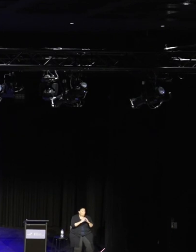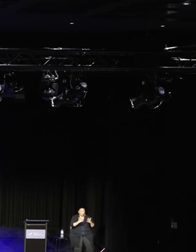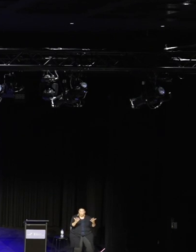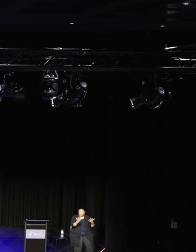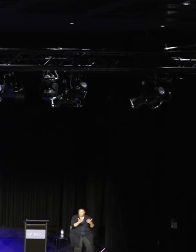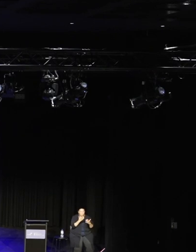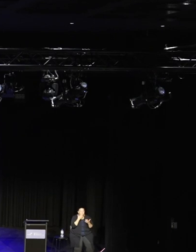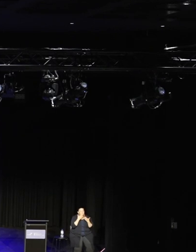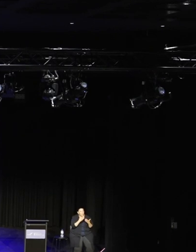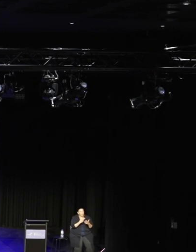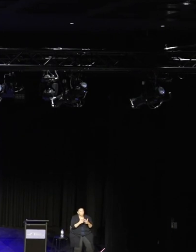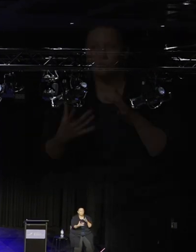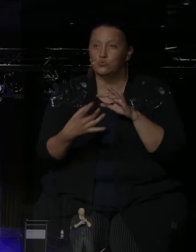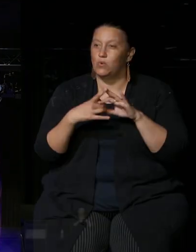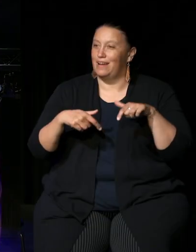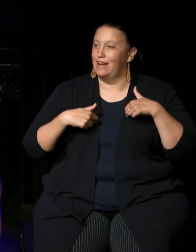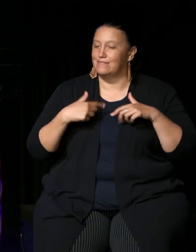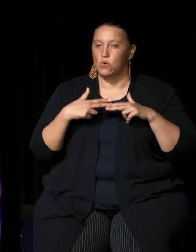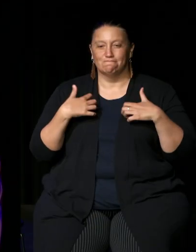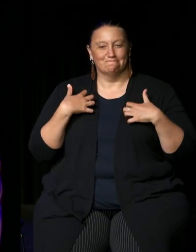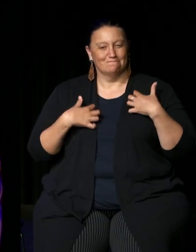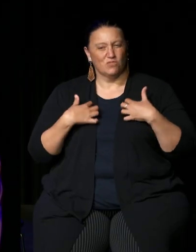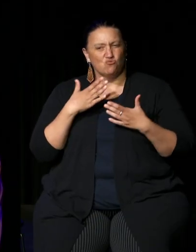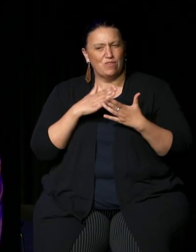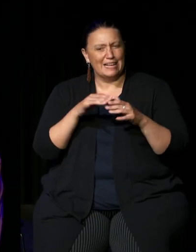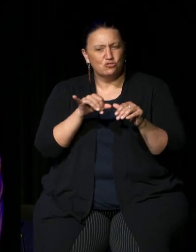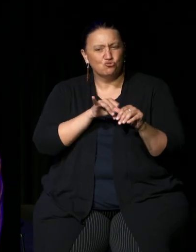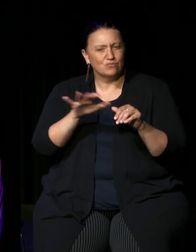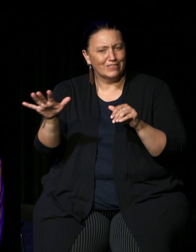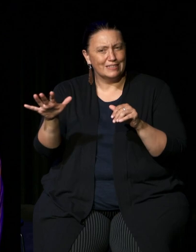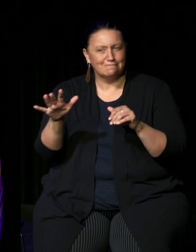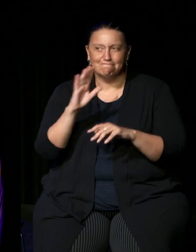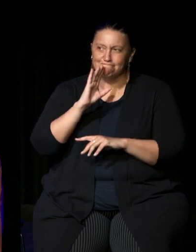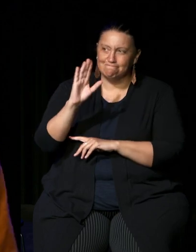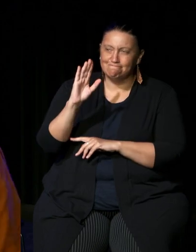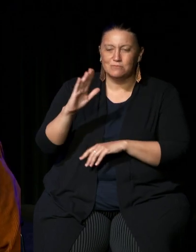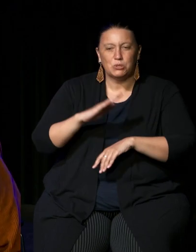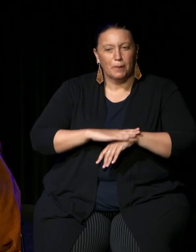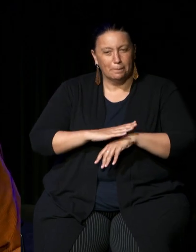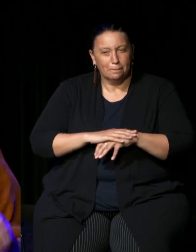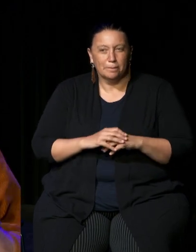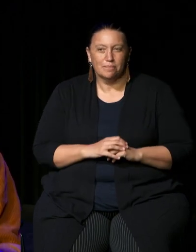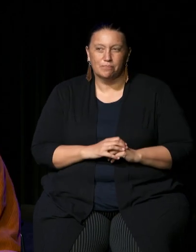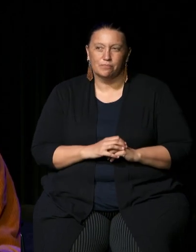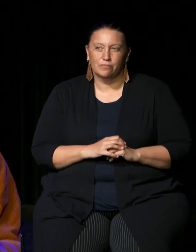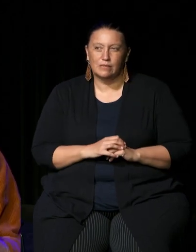along for what we think is going to be a really terrific session to give you some framework on